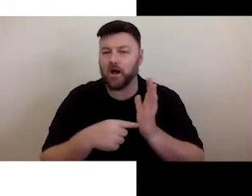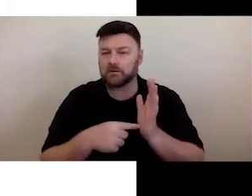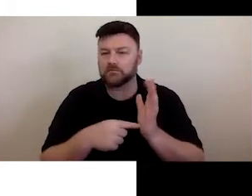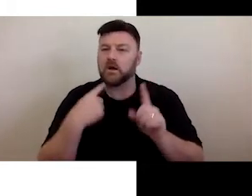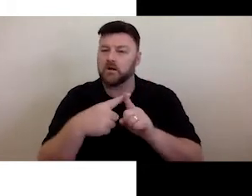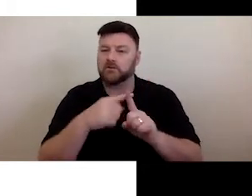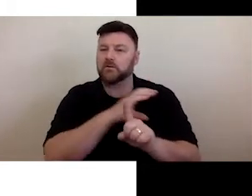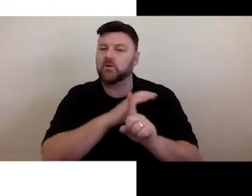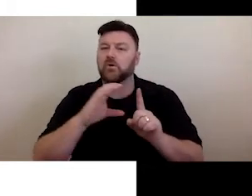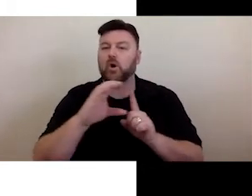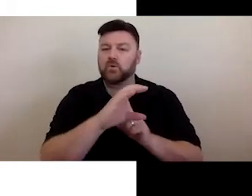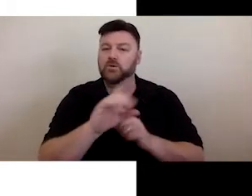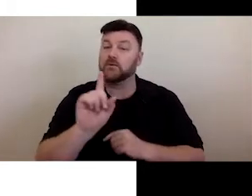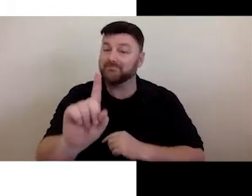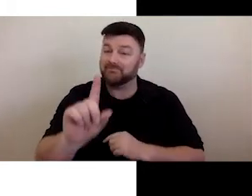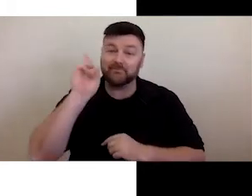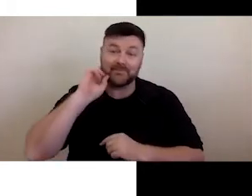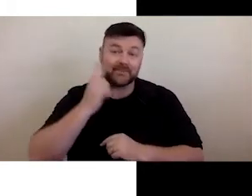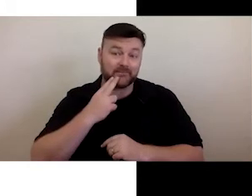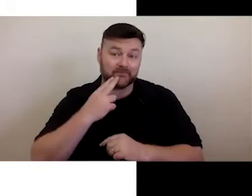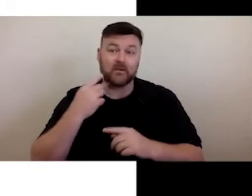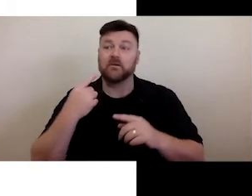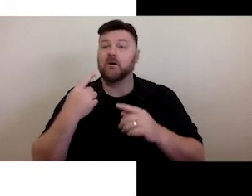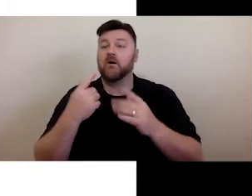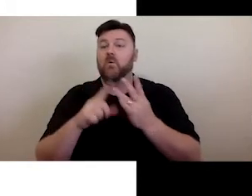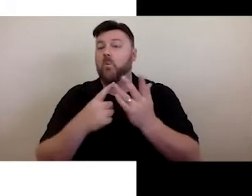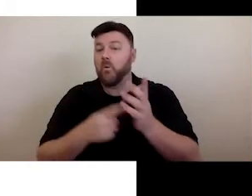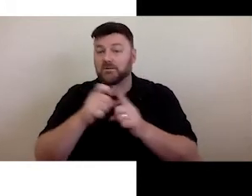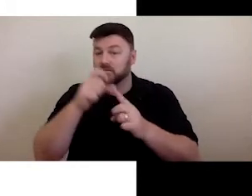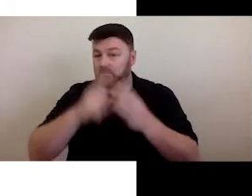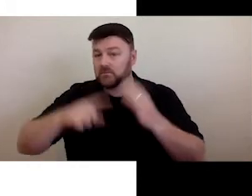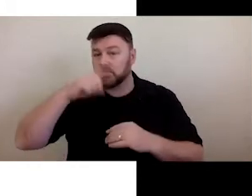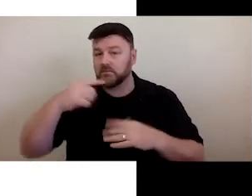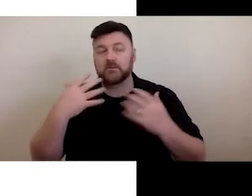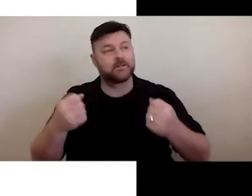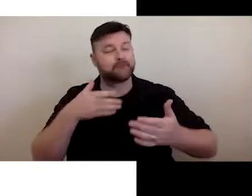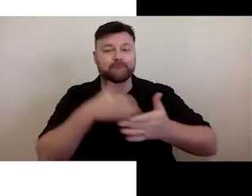barriers to their access. Access2Arts addresses these barriers